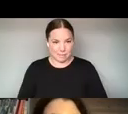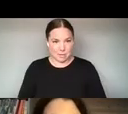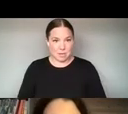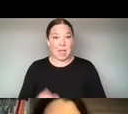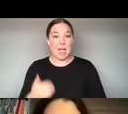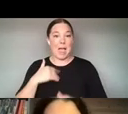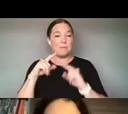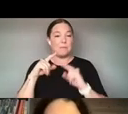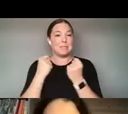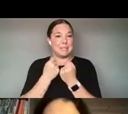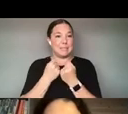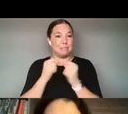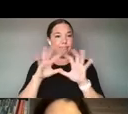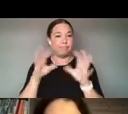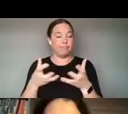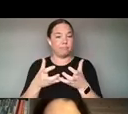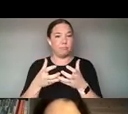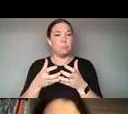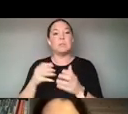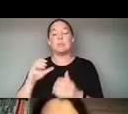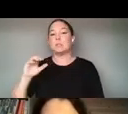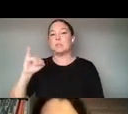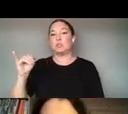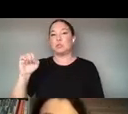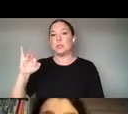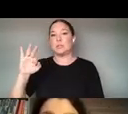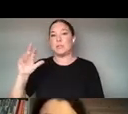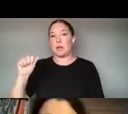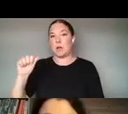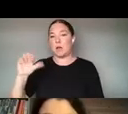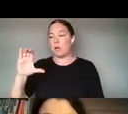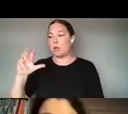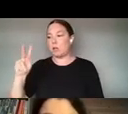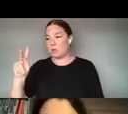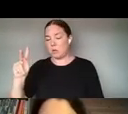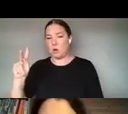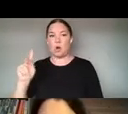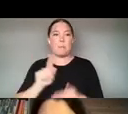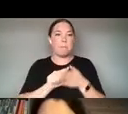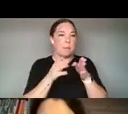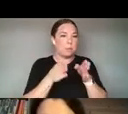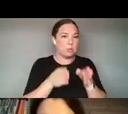COLLECTIVE, WITH JESSICA CLARKE WHO'S ALSO THE PUBLISHER, AN ANGRY COP WHO'S ALSO A PRODUCER,